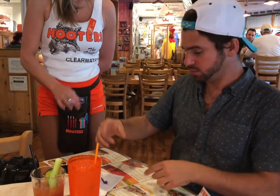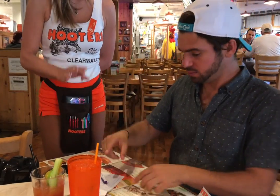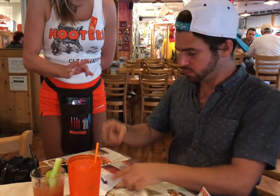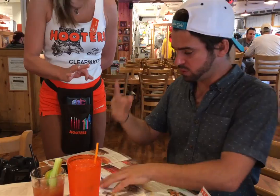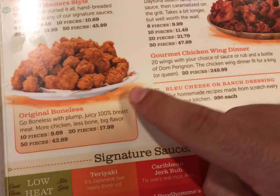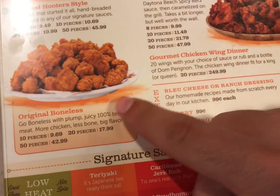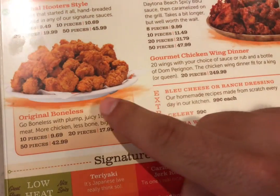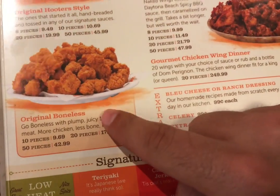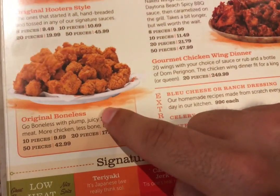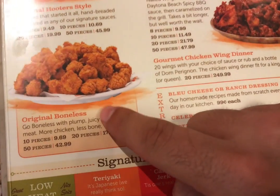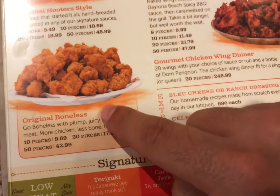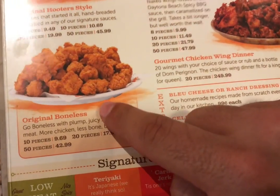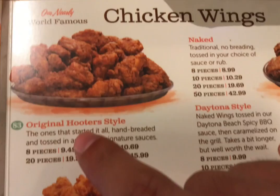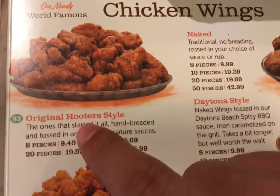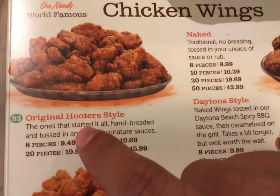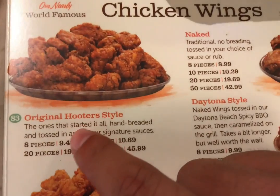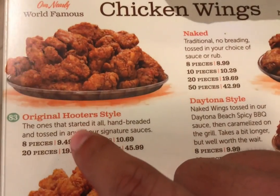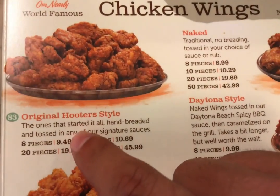...3 plates...